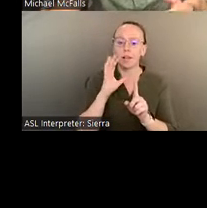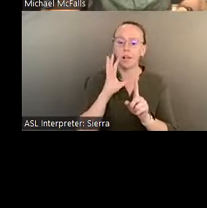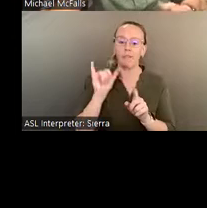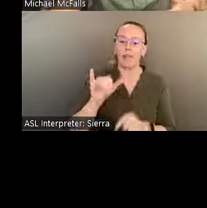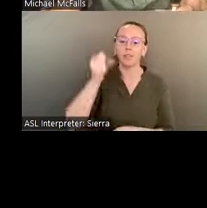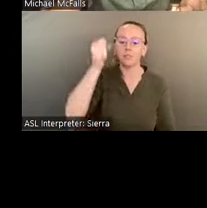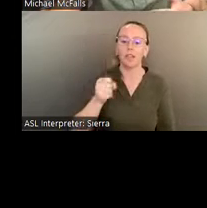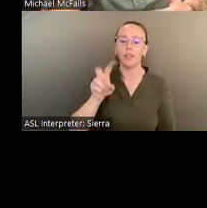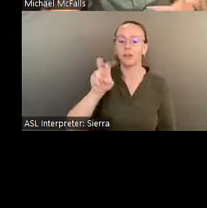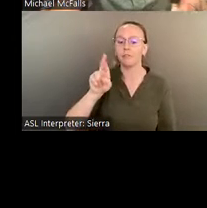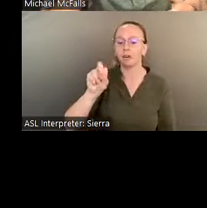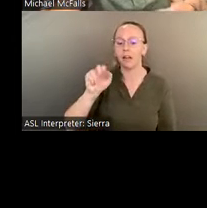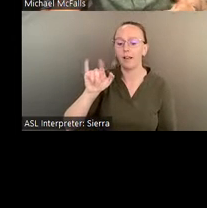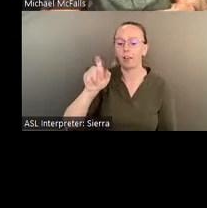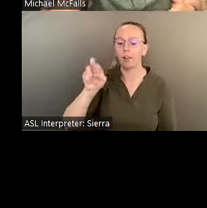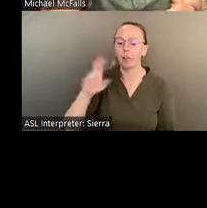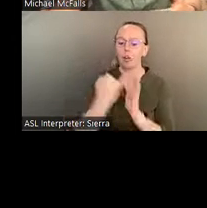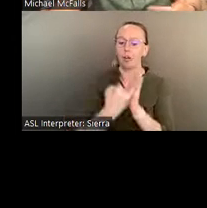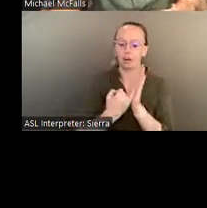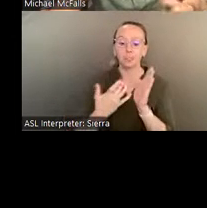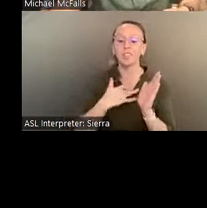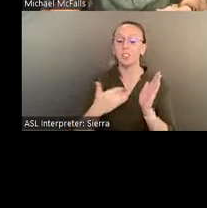Usually at Pasafest, we have 700 to 1,000 people at the site.